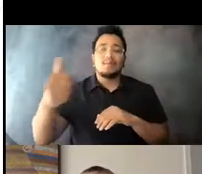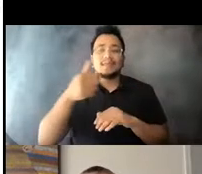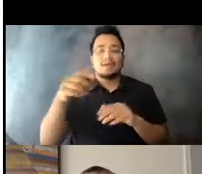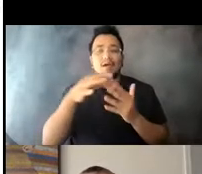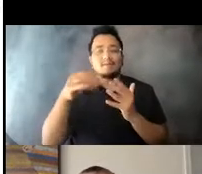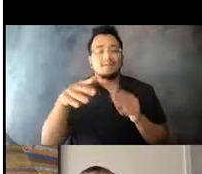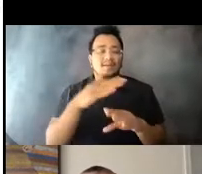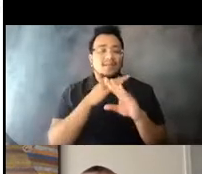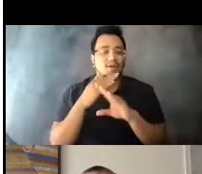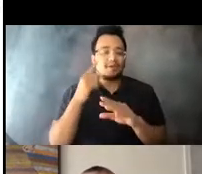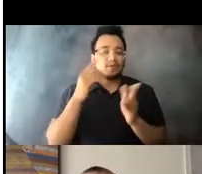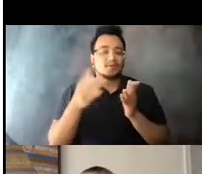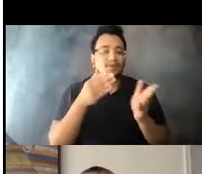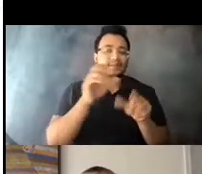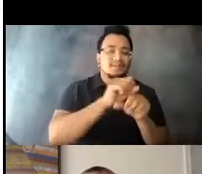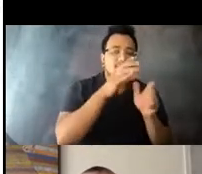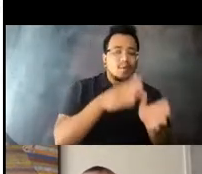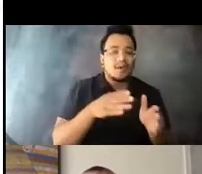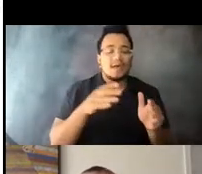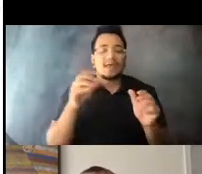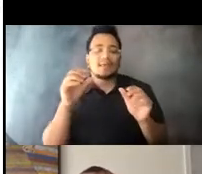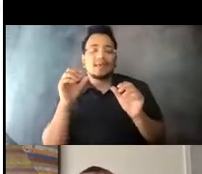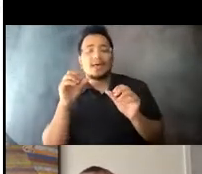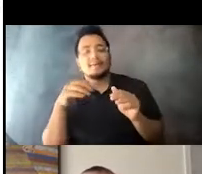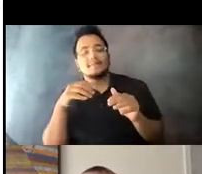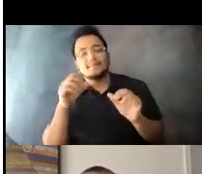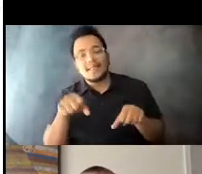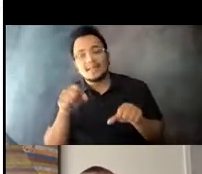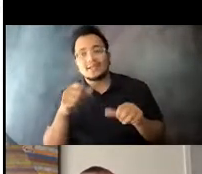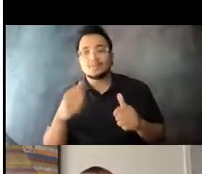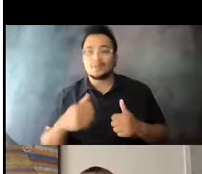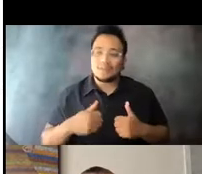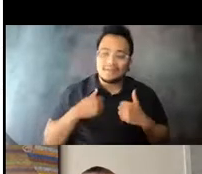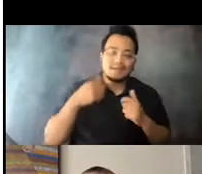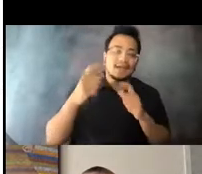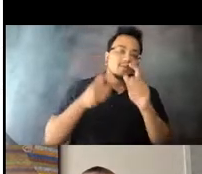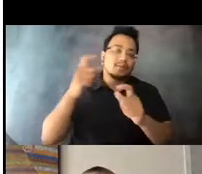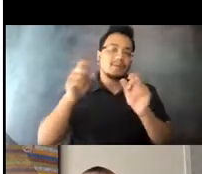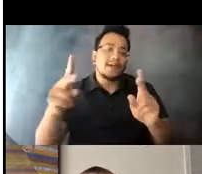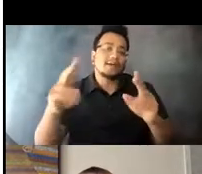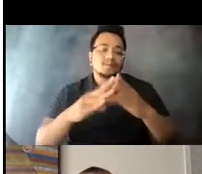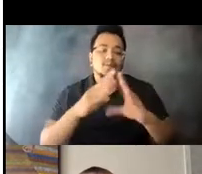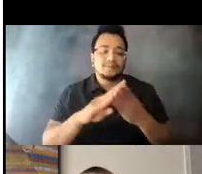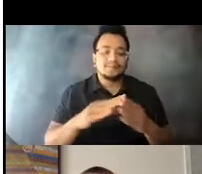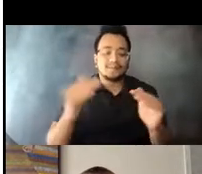to services, employment, and the ability to 15:06:59 benefit from and contribute to our communities. 15:06:59 Next slide.